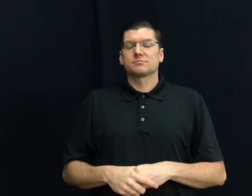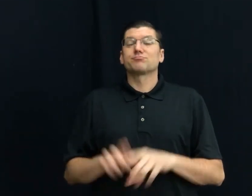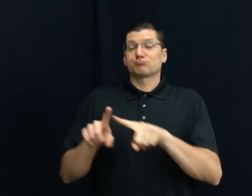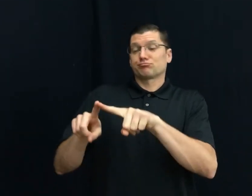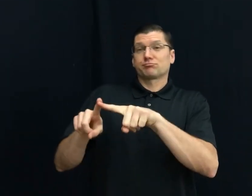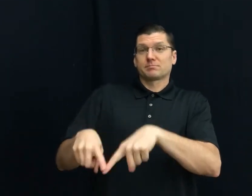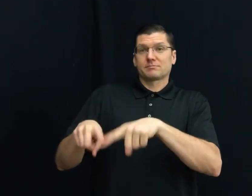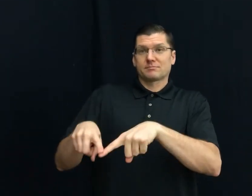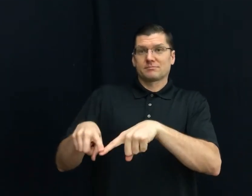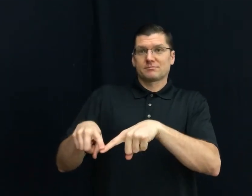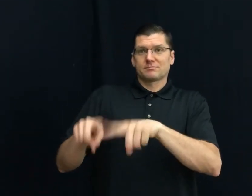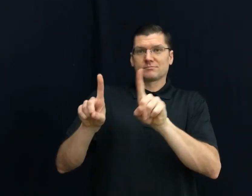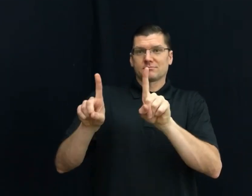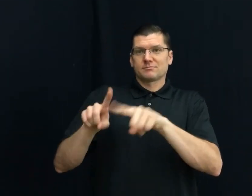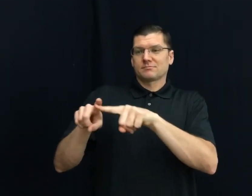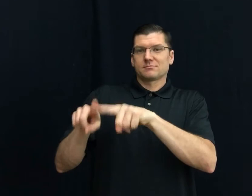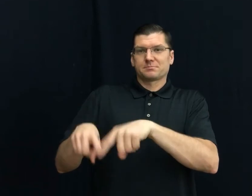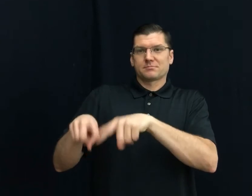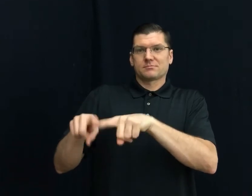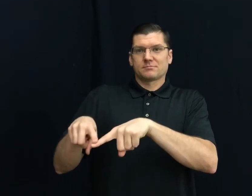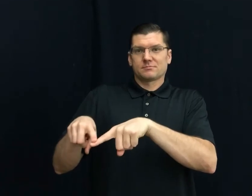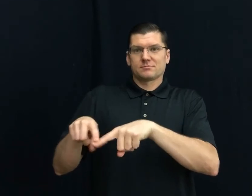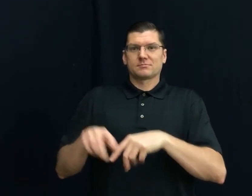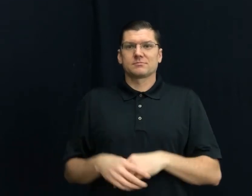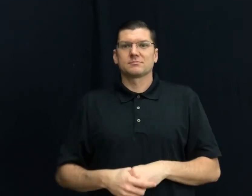43) DEPENDABLE / DEPENDENT